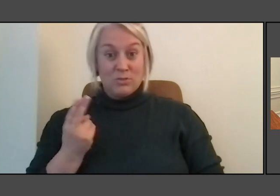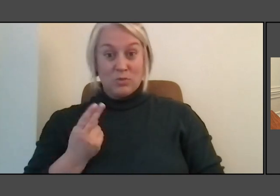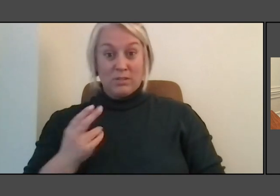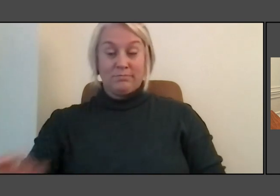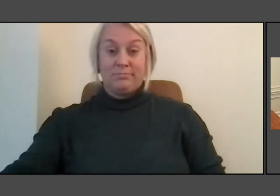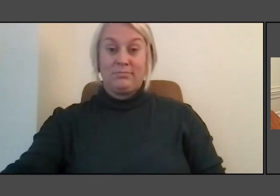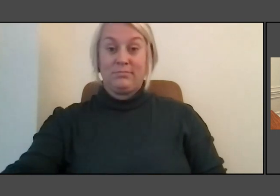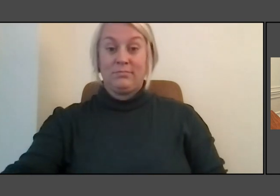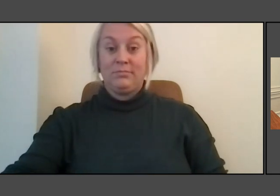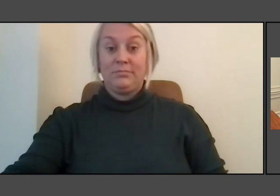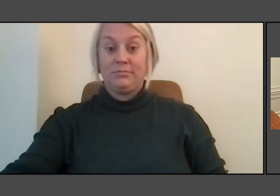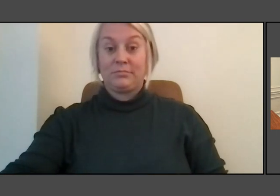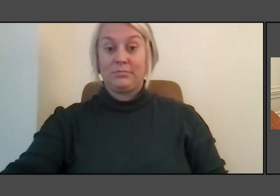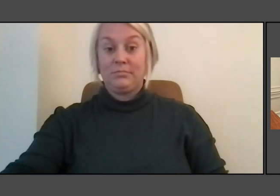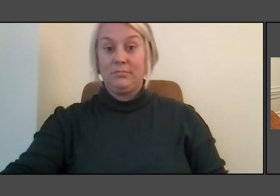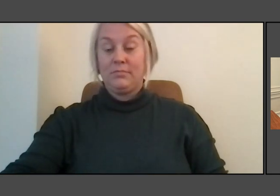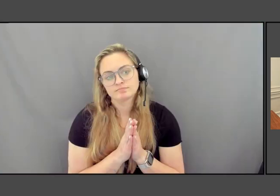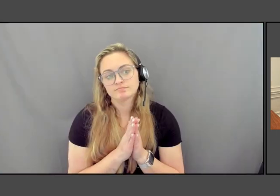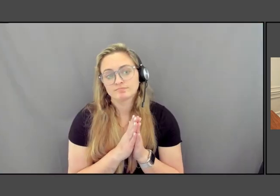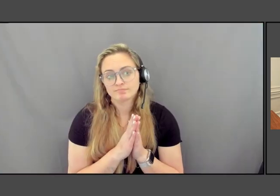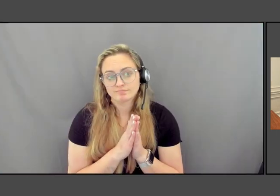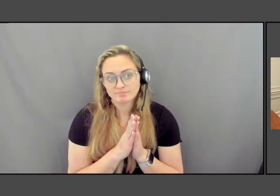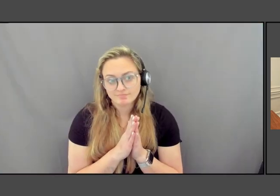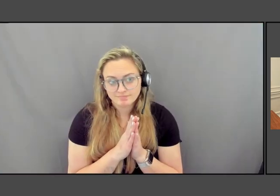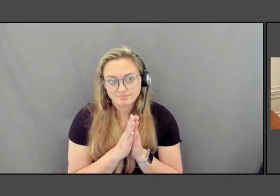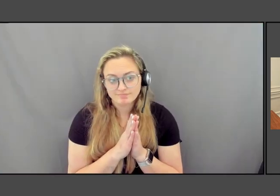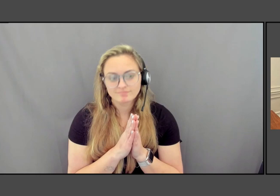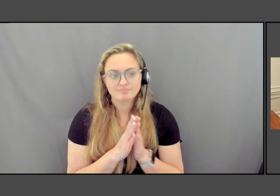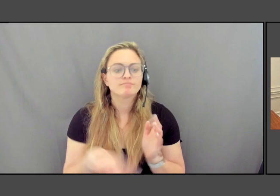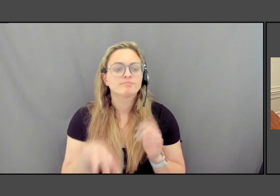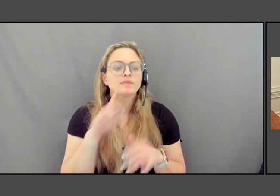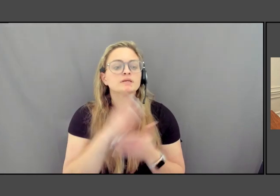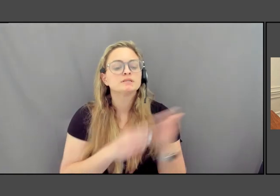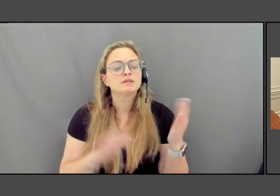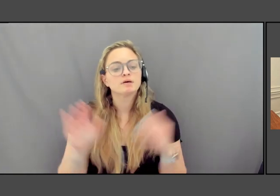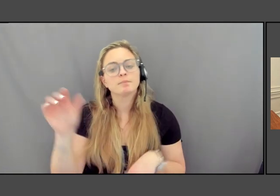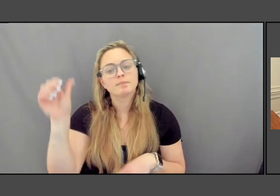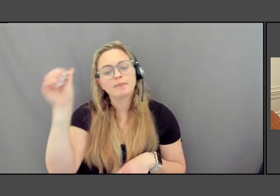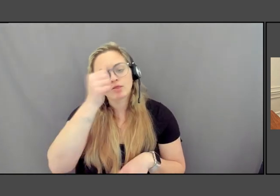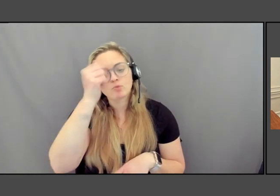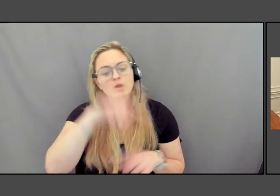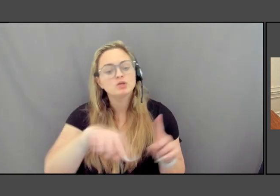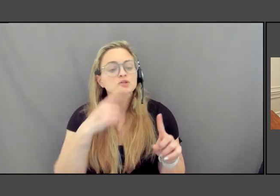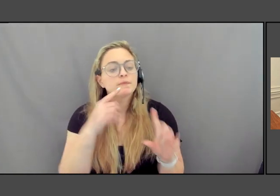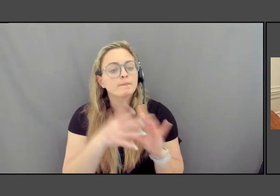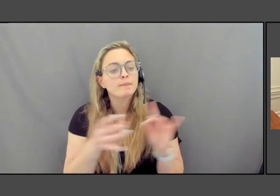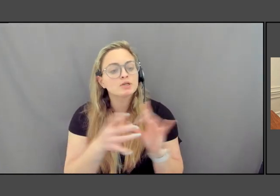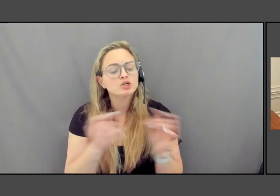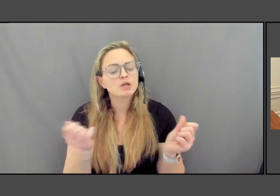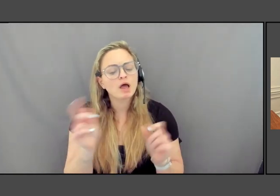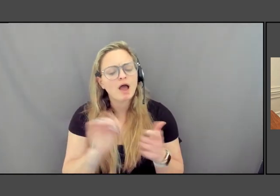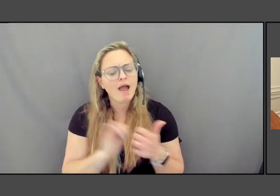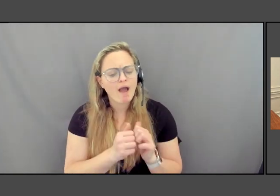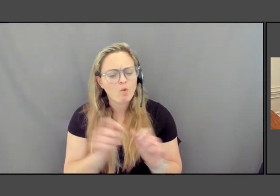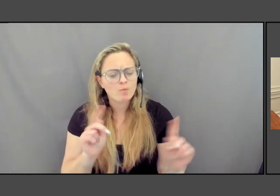You know, some geologists, some anthropologists have said, how are people going to figure out who we are and how we lived?